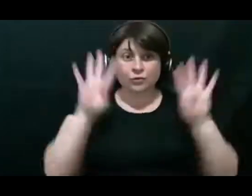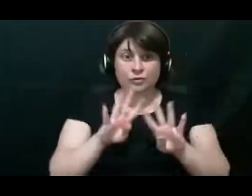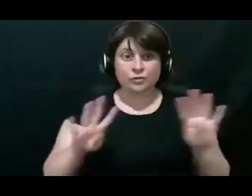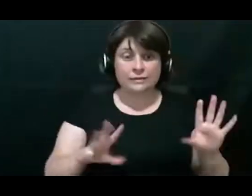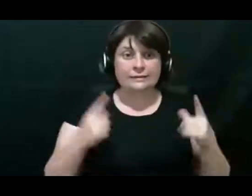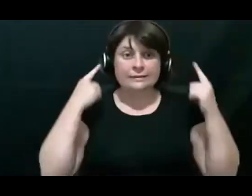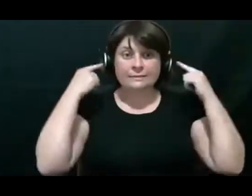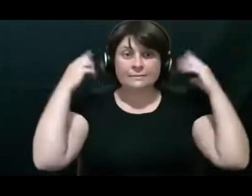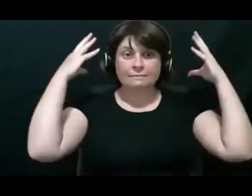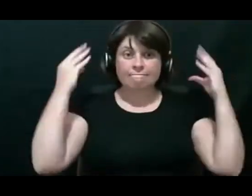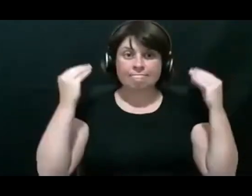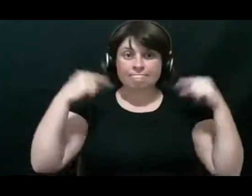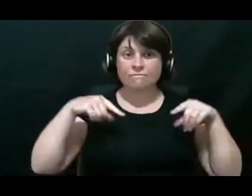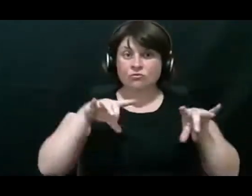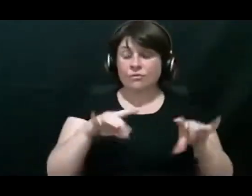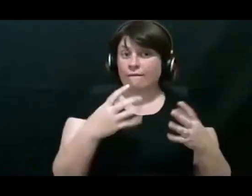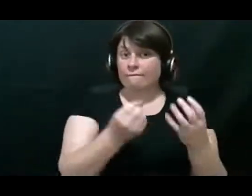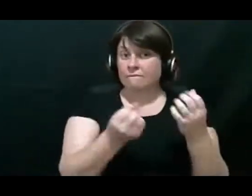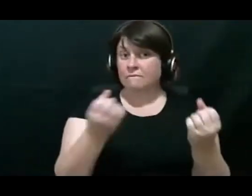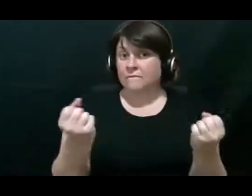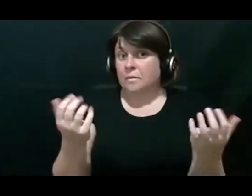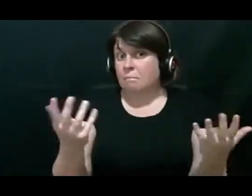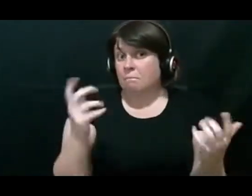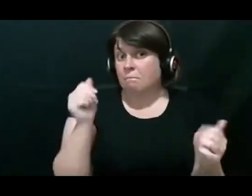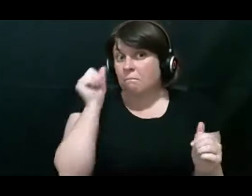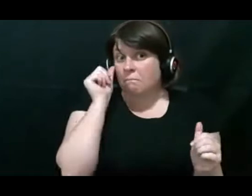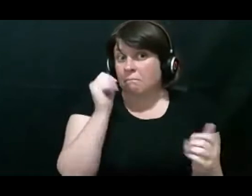Okay, thank you, Emily.